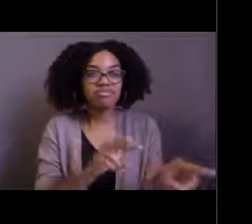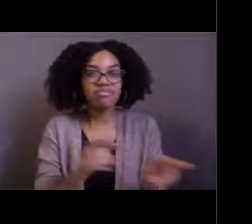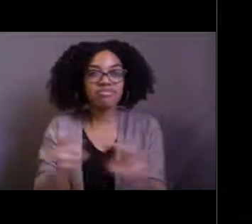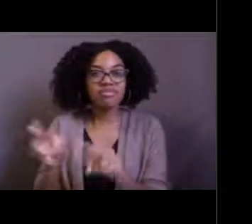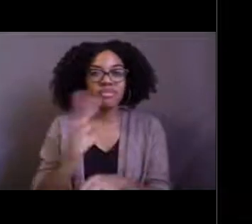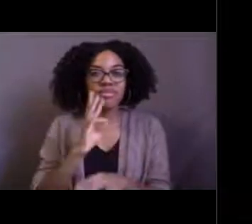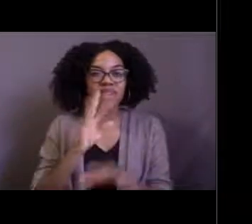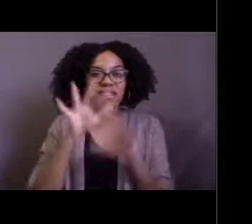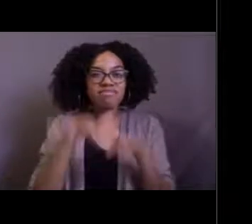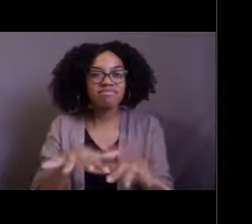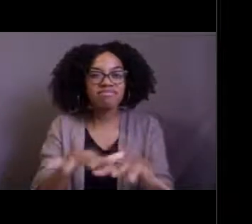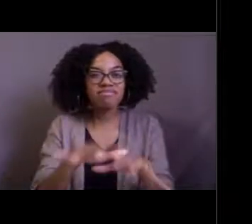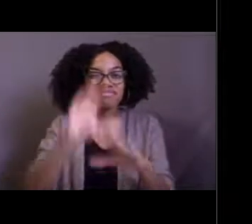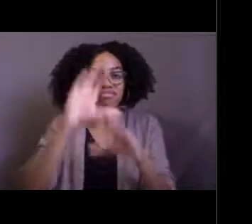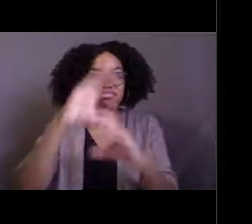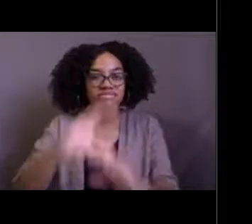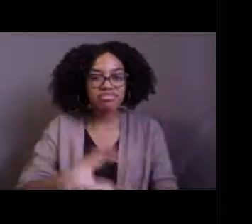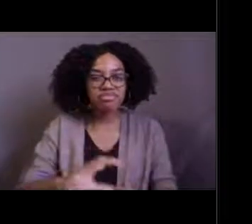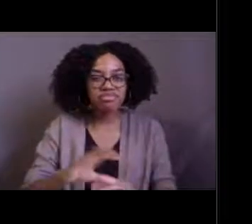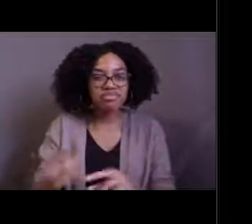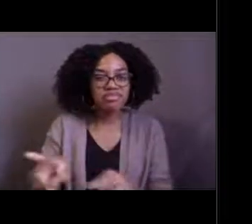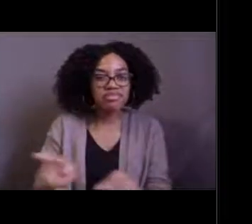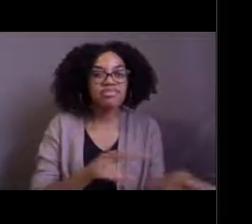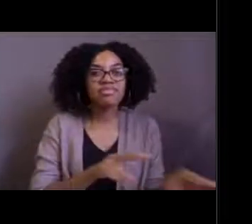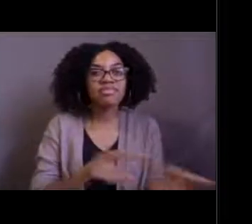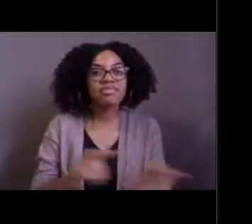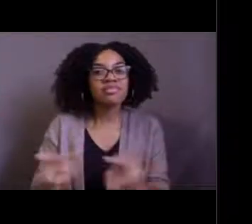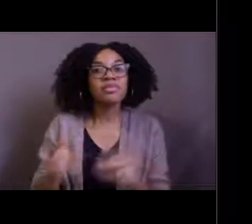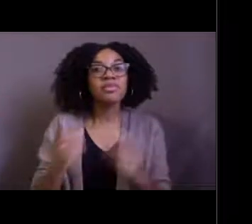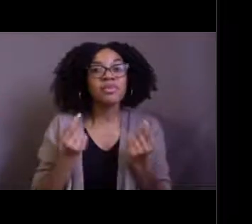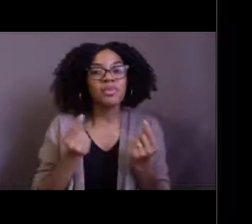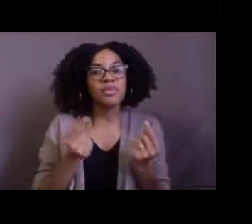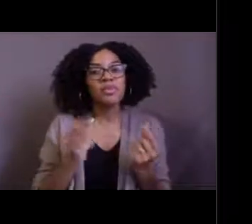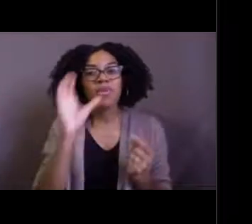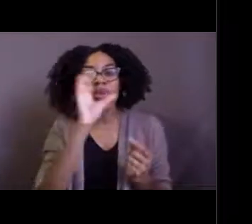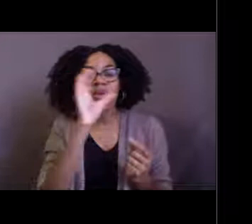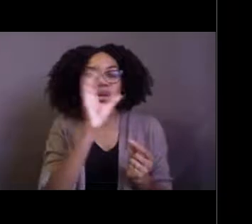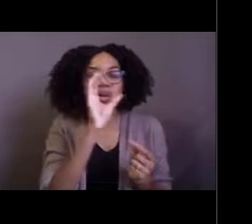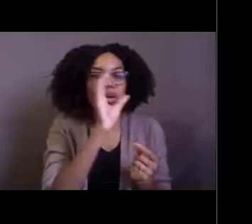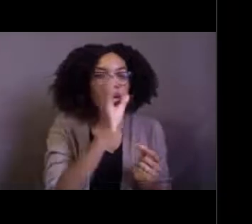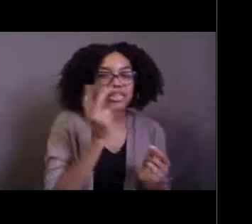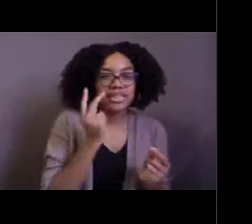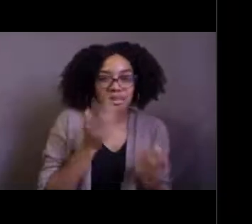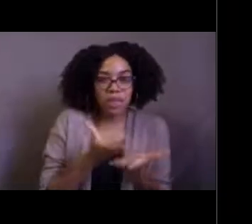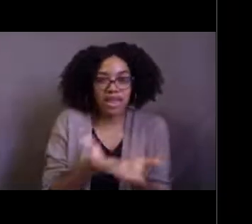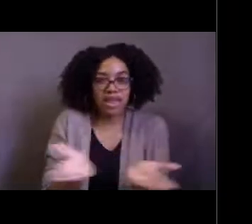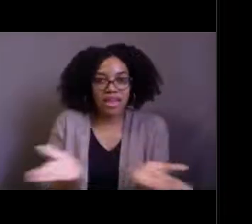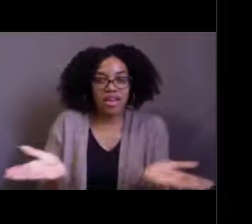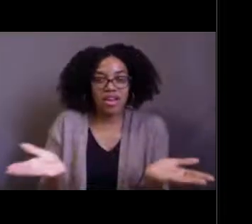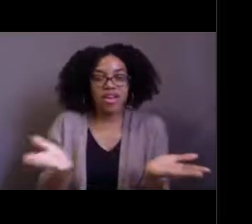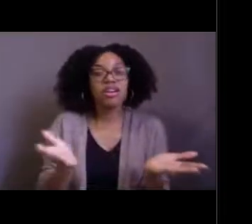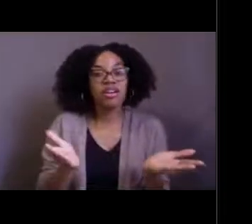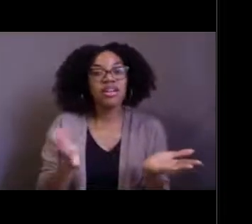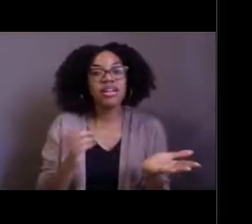for information about what's down there but one of the things that's kind of unique about when we're exploring is